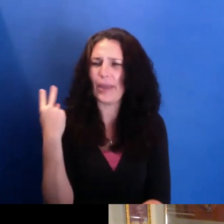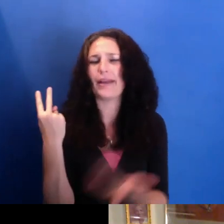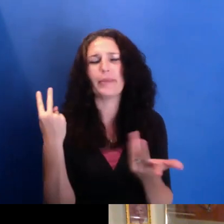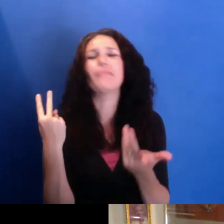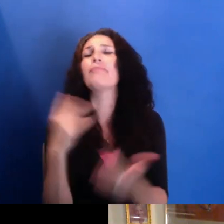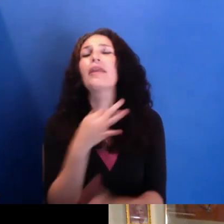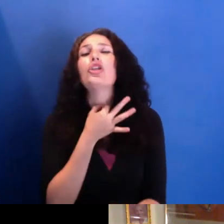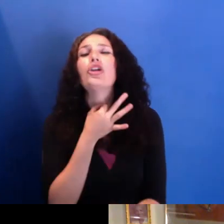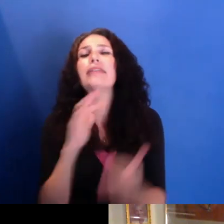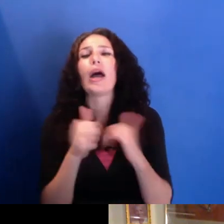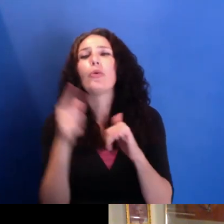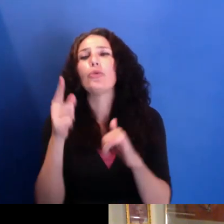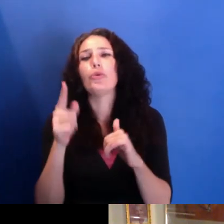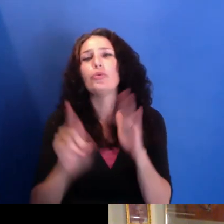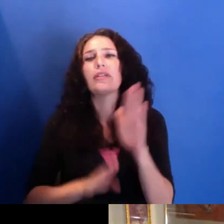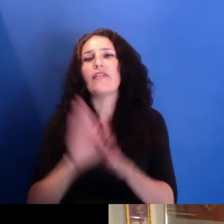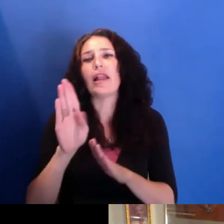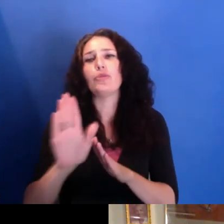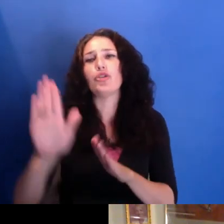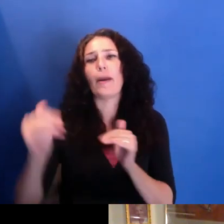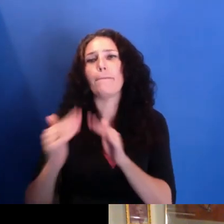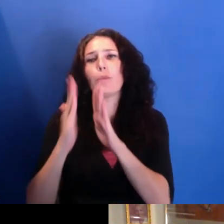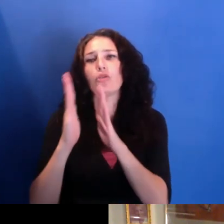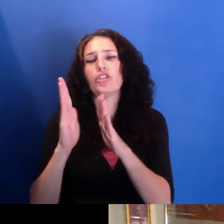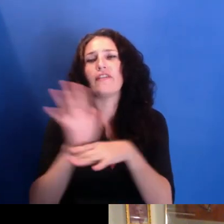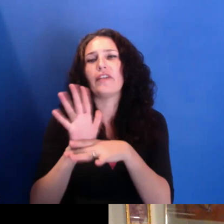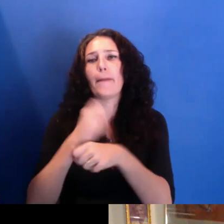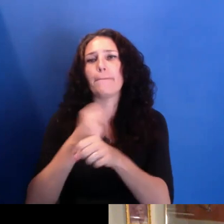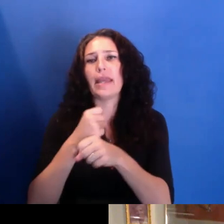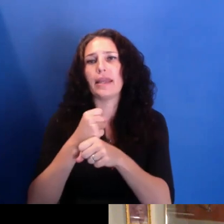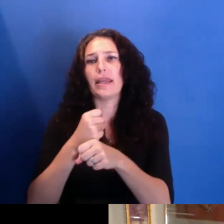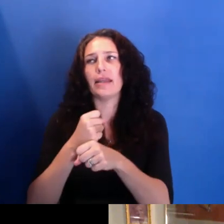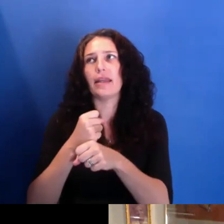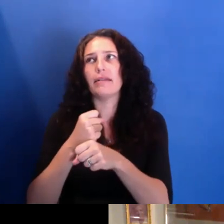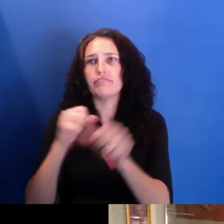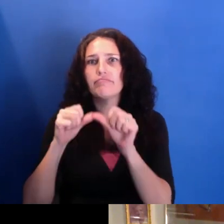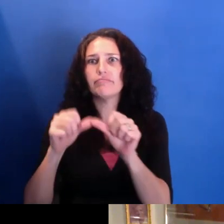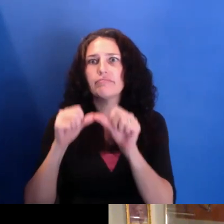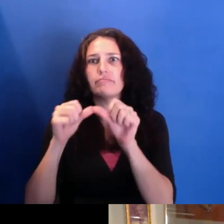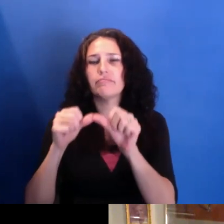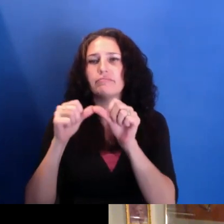like, how-- how has it been met by the systems of sustaining?